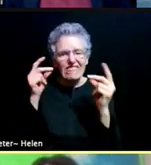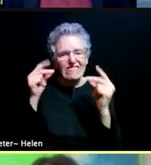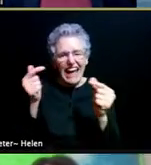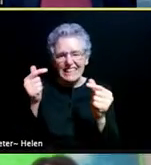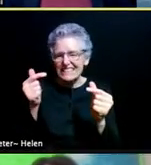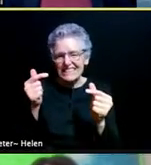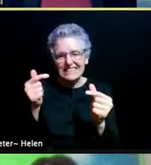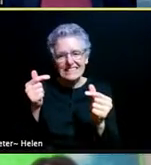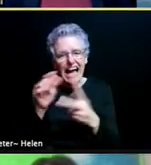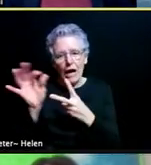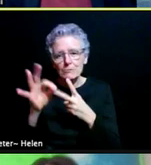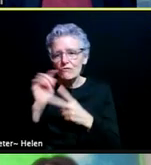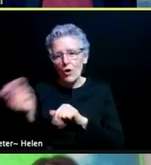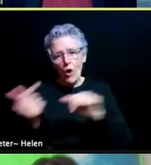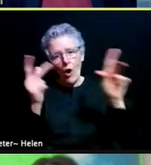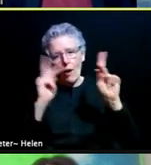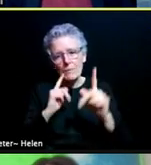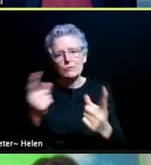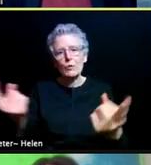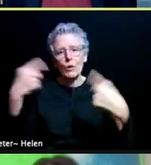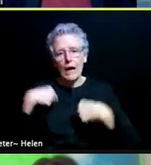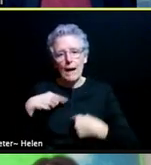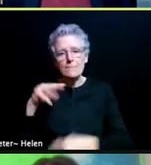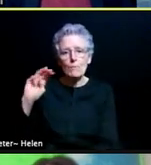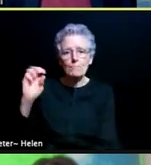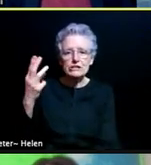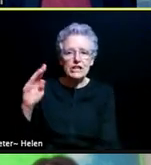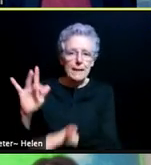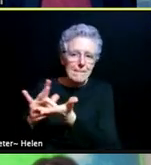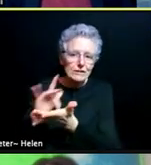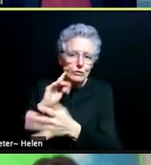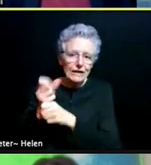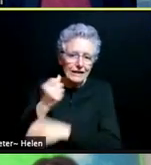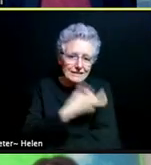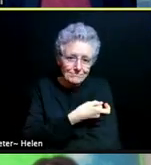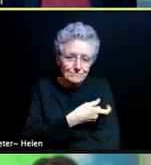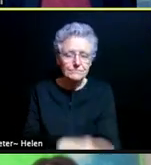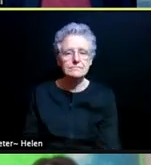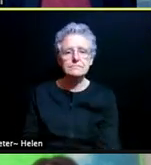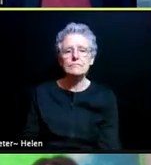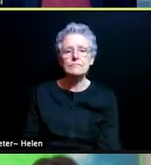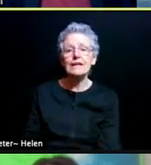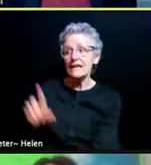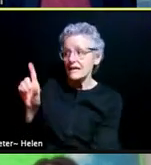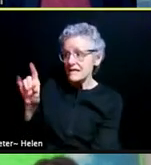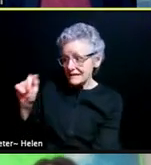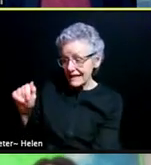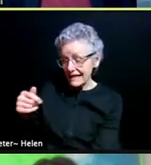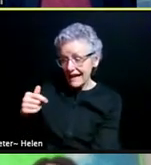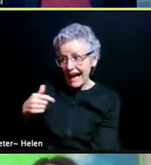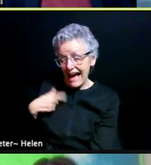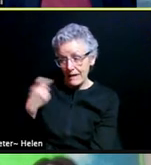Yeah, and Dana, just to your point in the state, and I sort of obsessively look at the data every day.